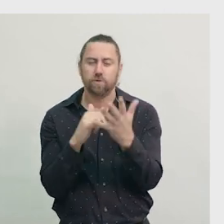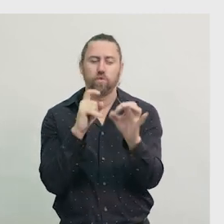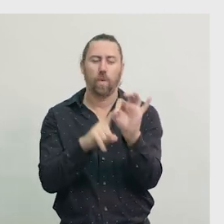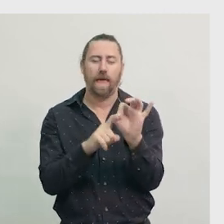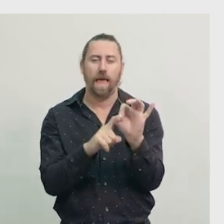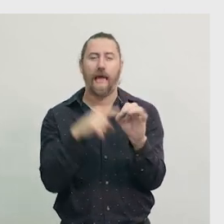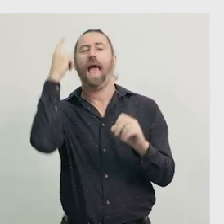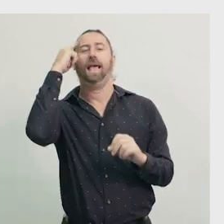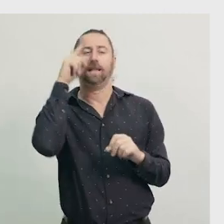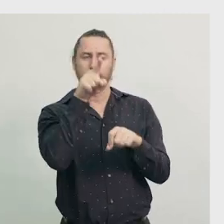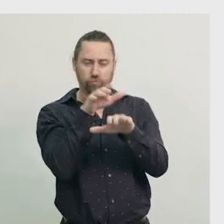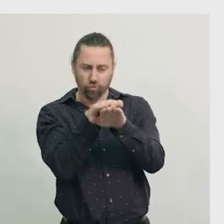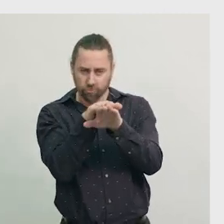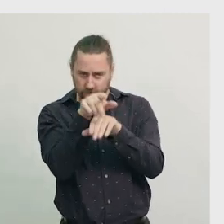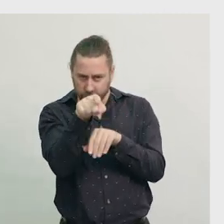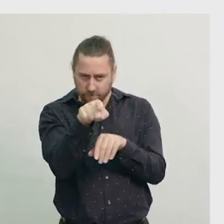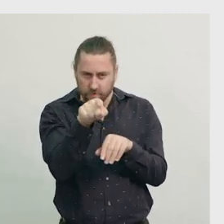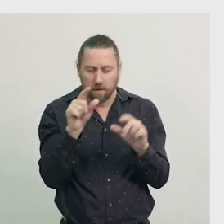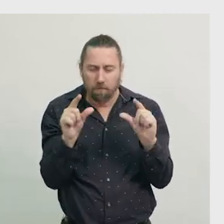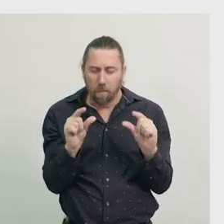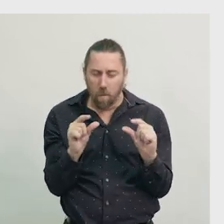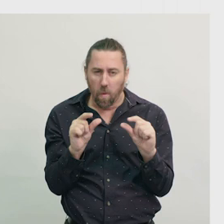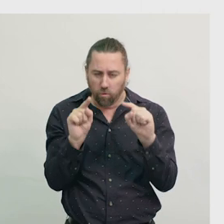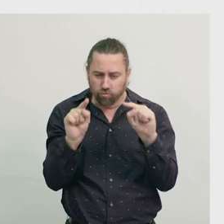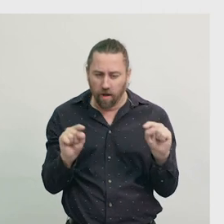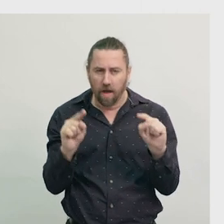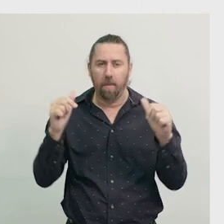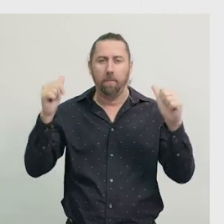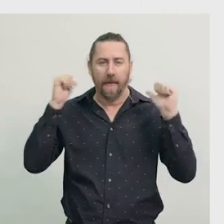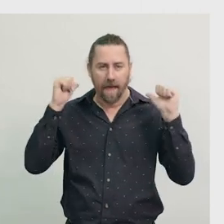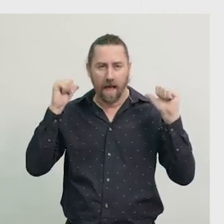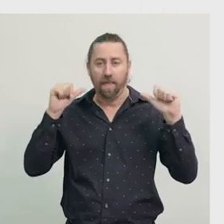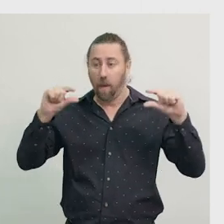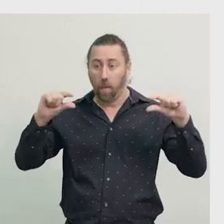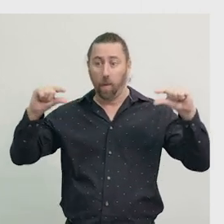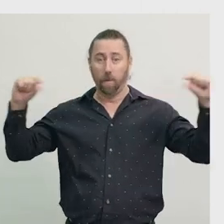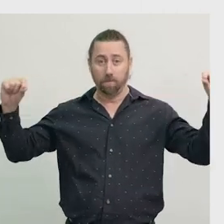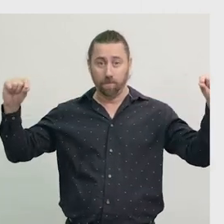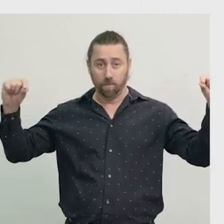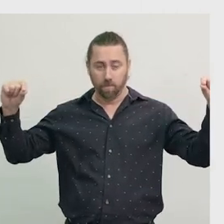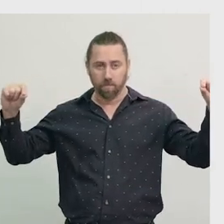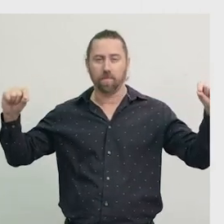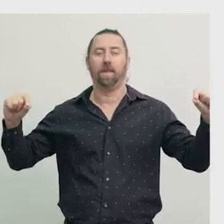The two small triangles are the back flippers. The side flippers are these two pieces. Now,